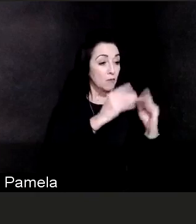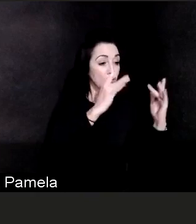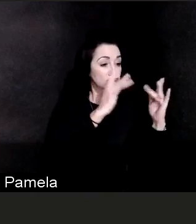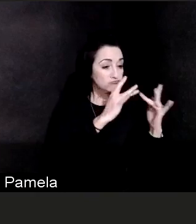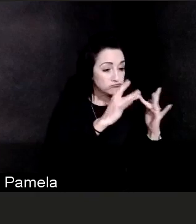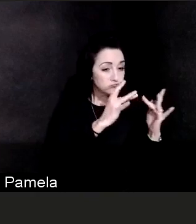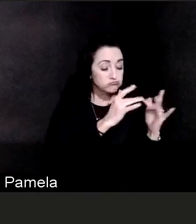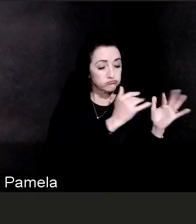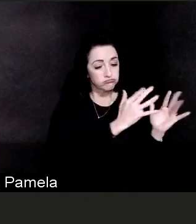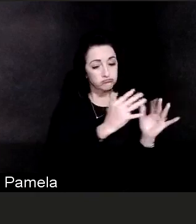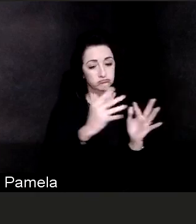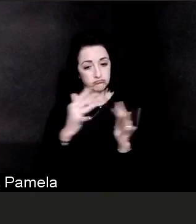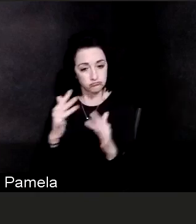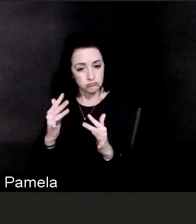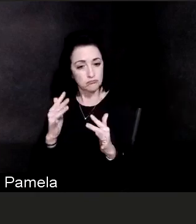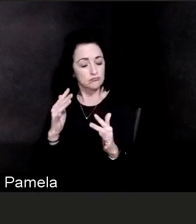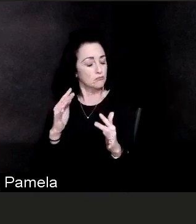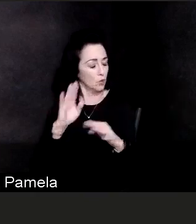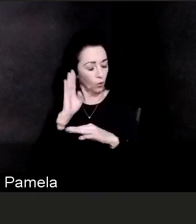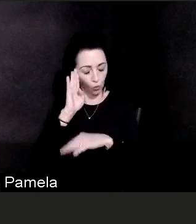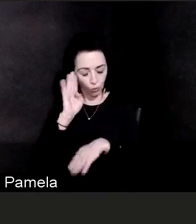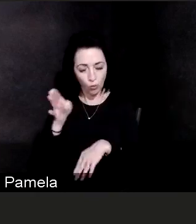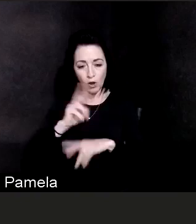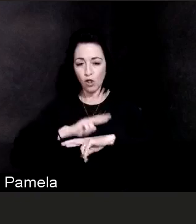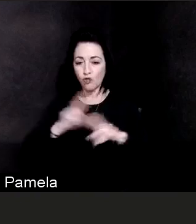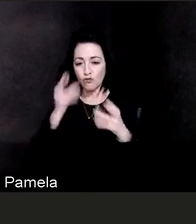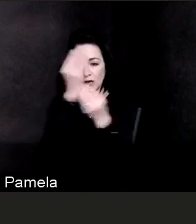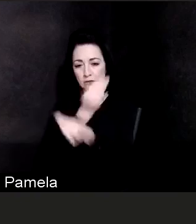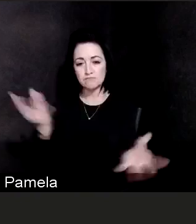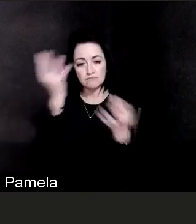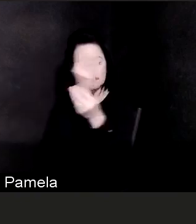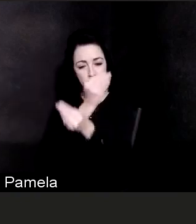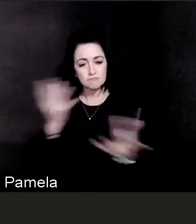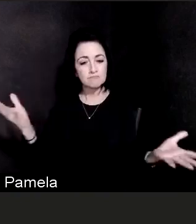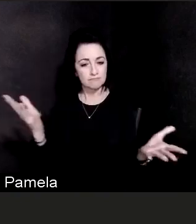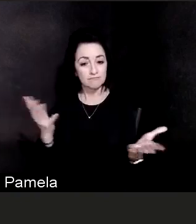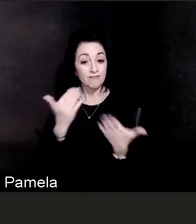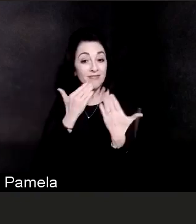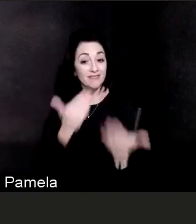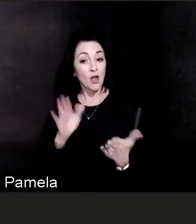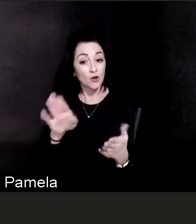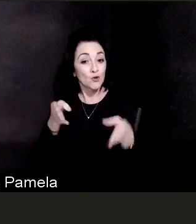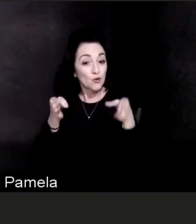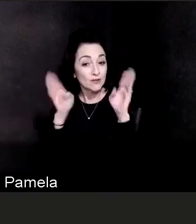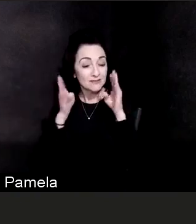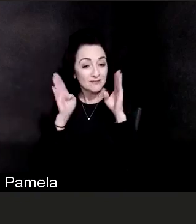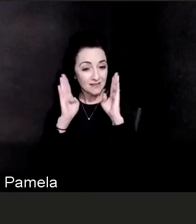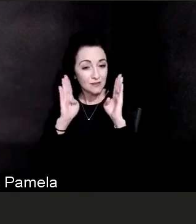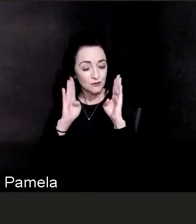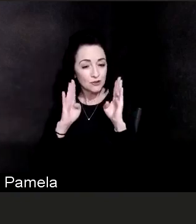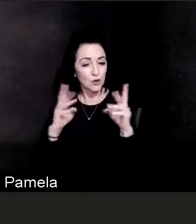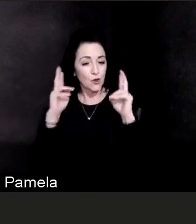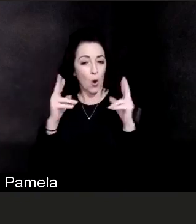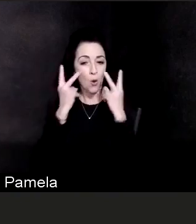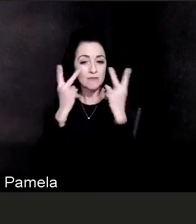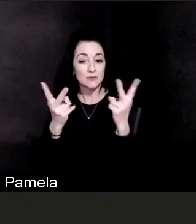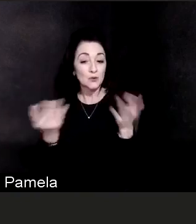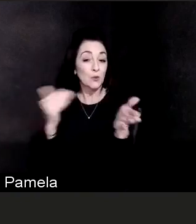we will have ready and available. Thank you very much for paying attention and we hope to see you very soon. Take care.